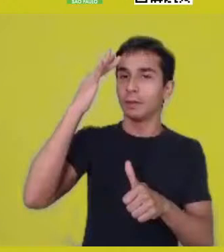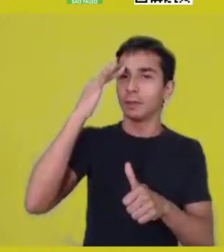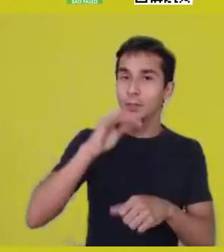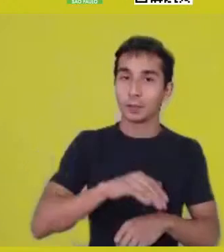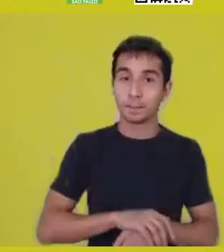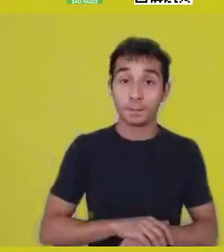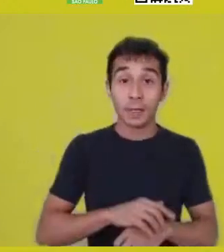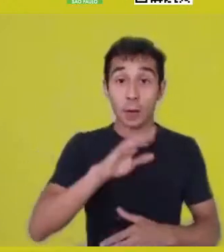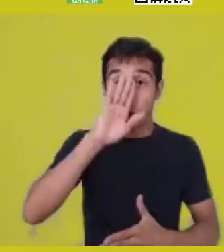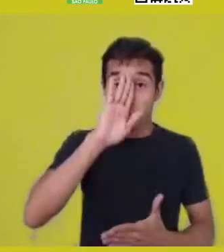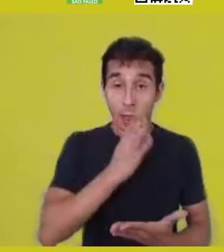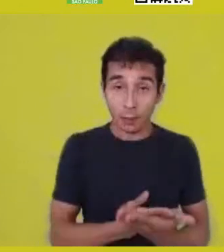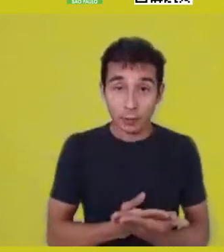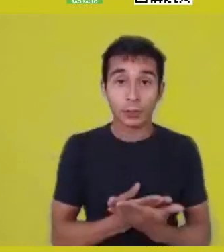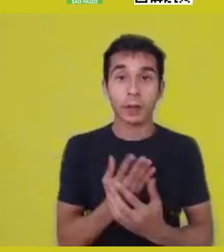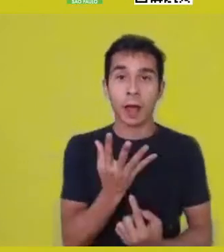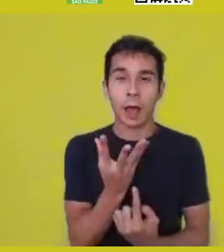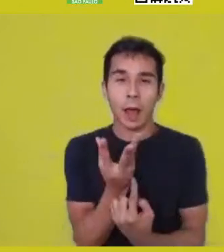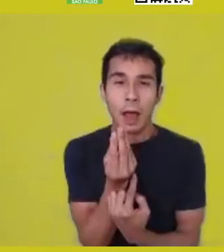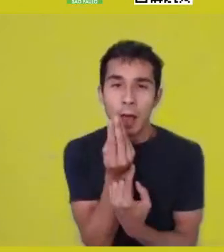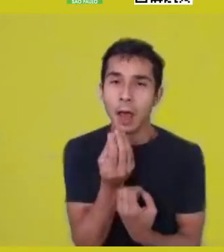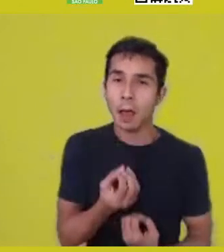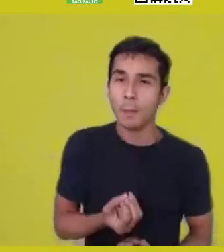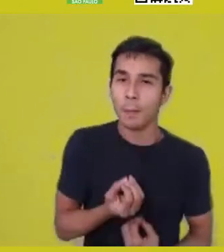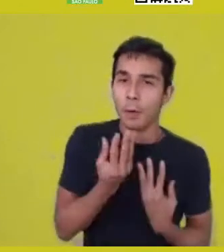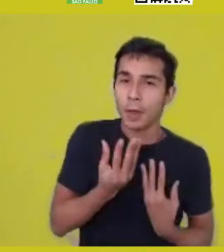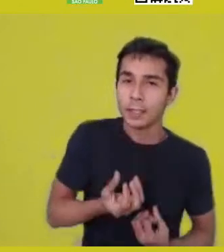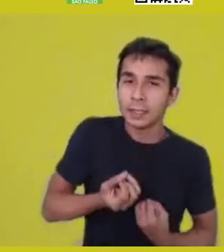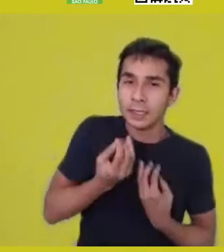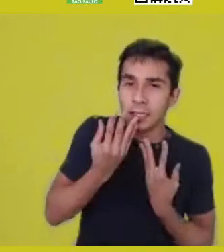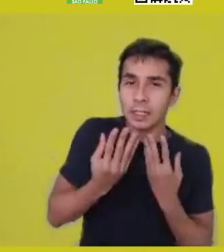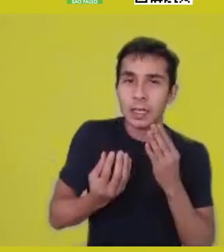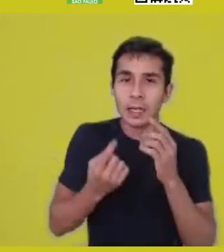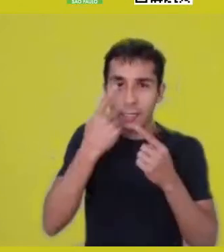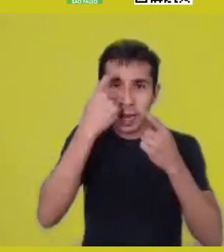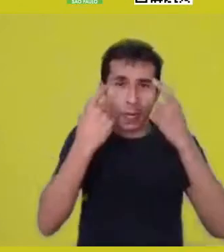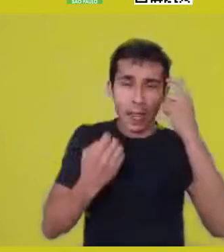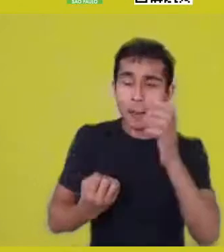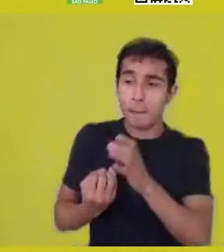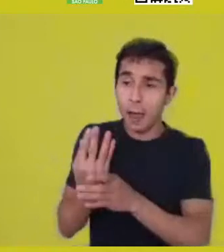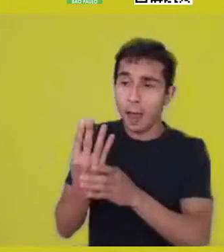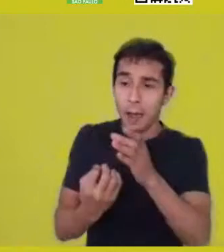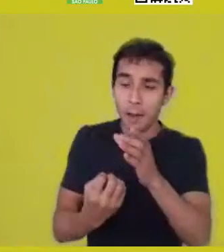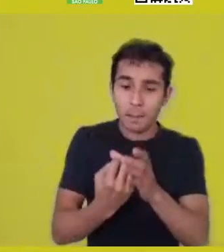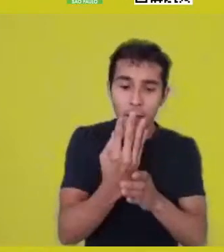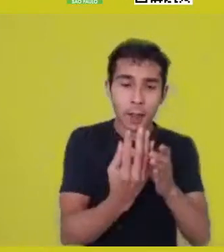can, to a great extent, remind us exactly of that.